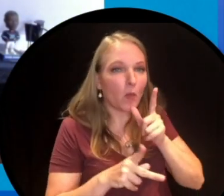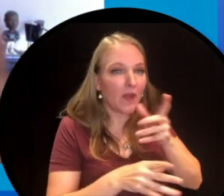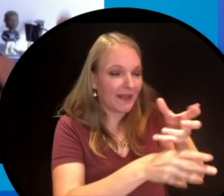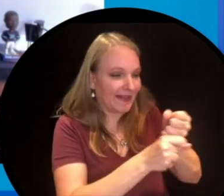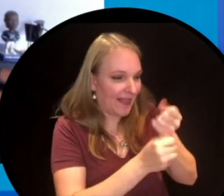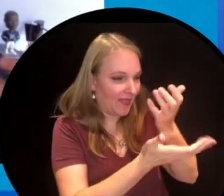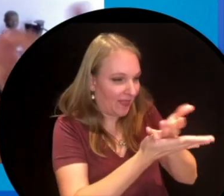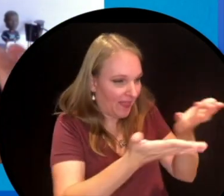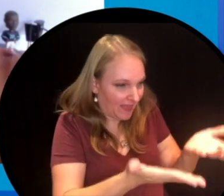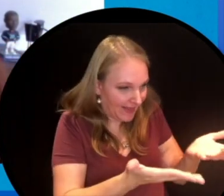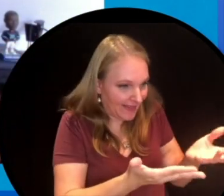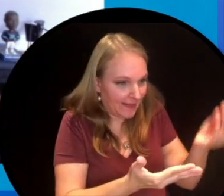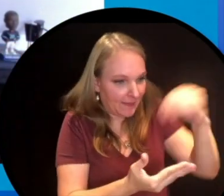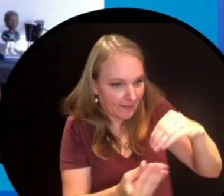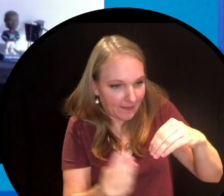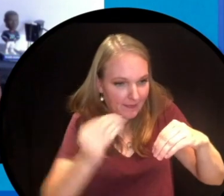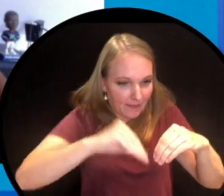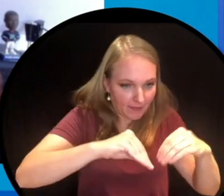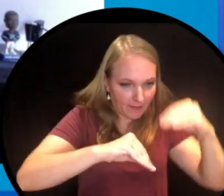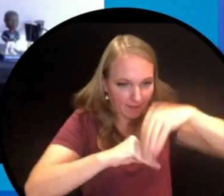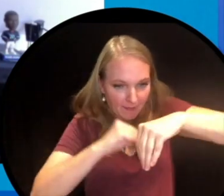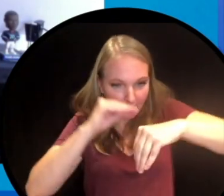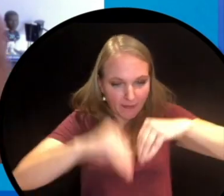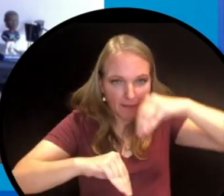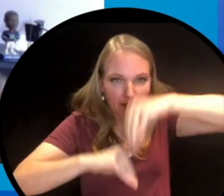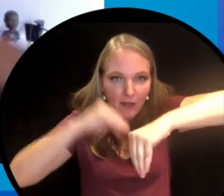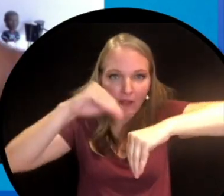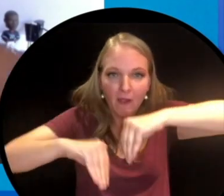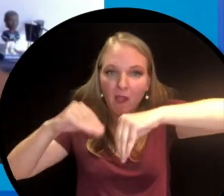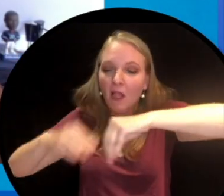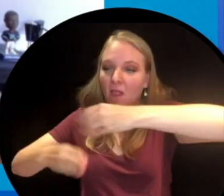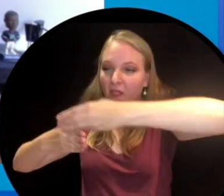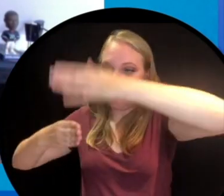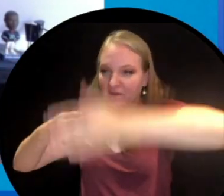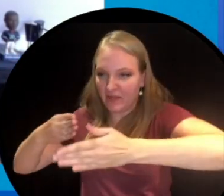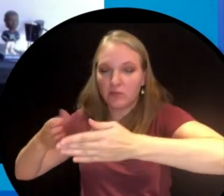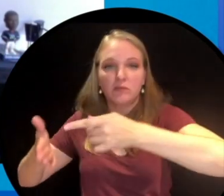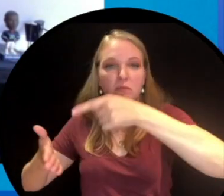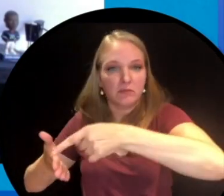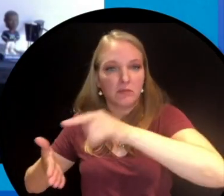The people who grab the things that become the things the finished things that we own. That's